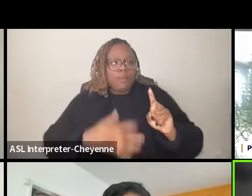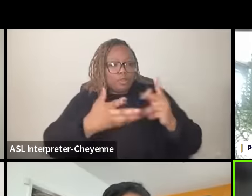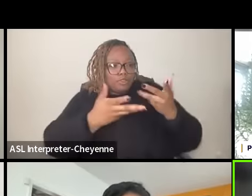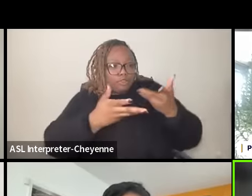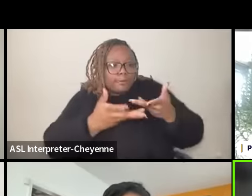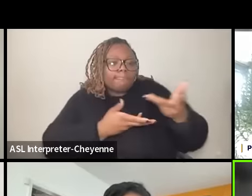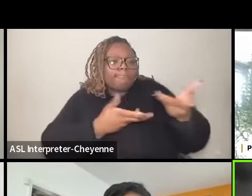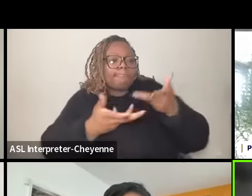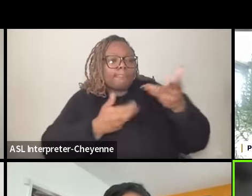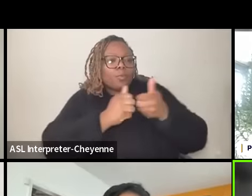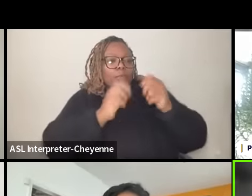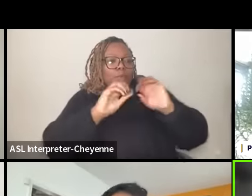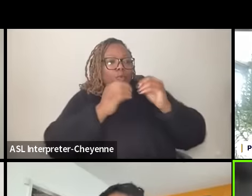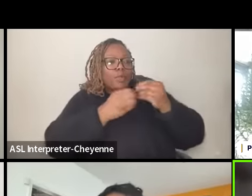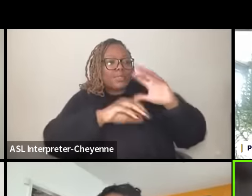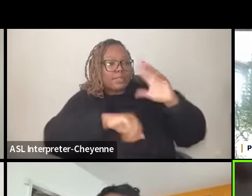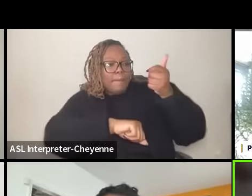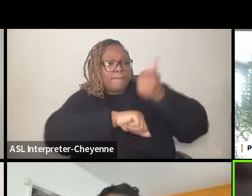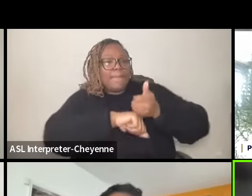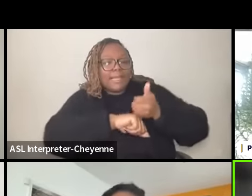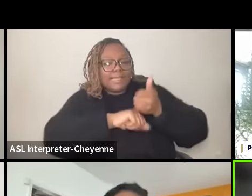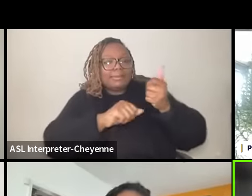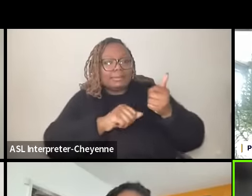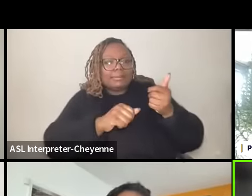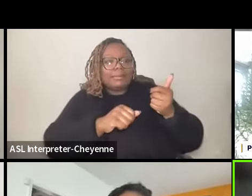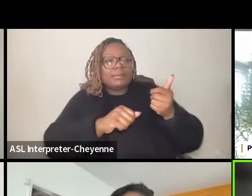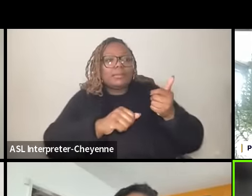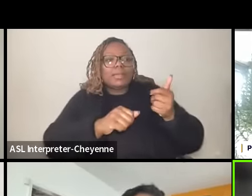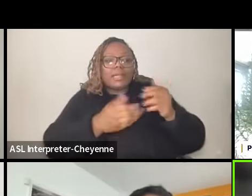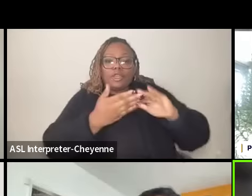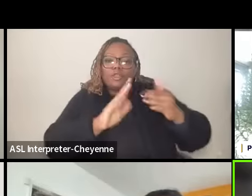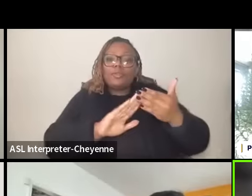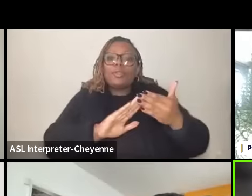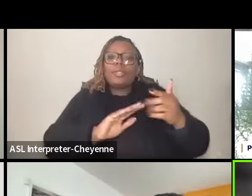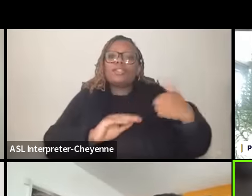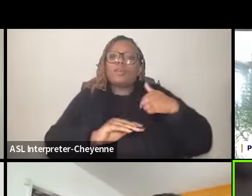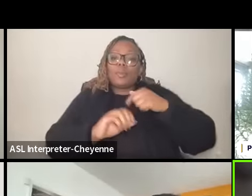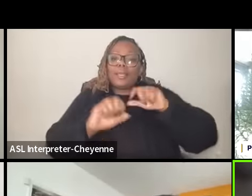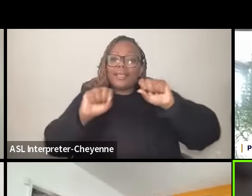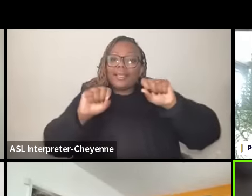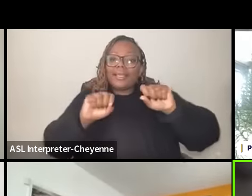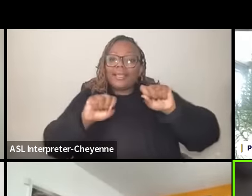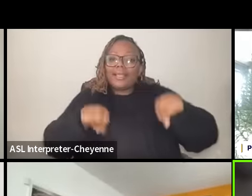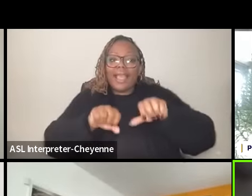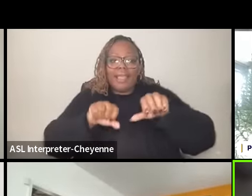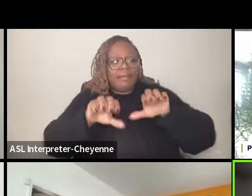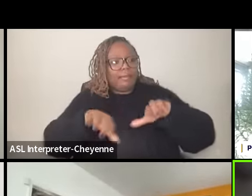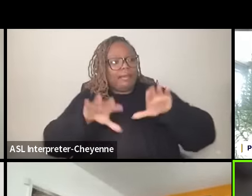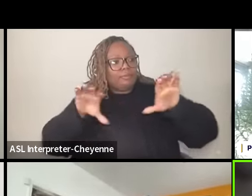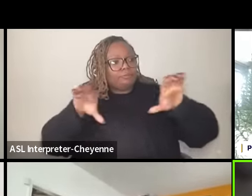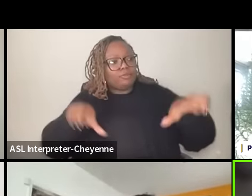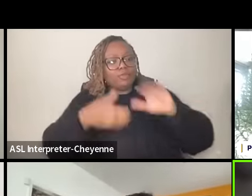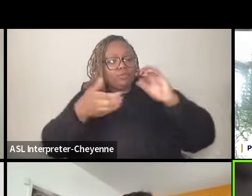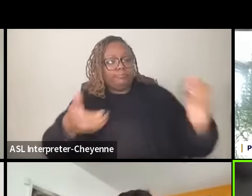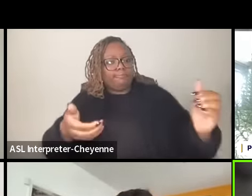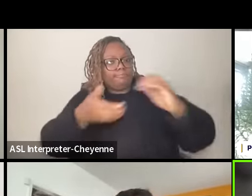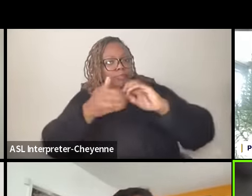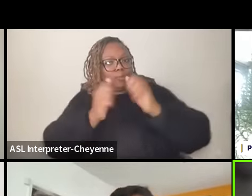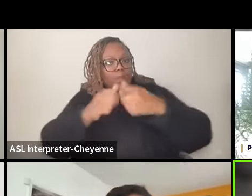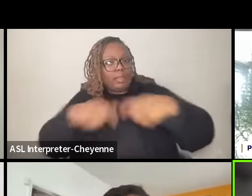through capacity-building training, etc. Because the situation is really critical, the situation is critical and I think we have to start there. It's not just a question of go straight out into the field and start taking action, but first we need to federate all these organizations and train them, strengthen them, and then take action in the field. That's the biggest weakness that makes women's actions for women are